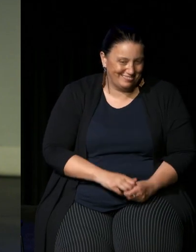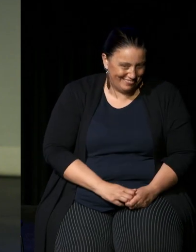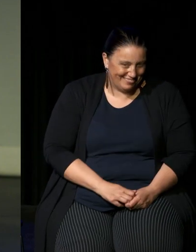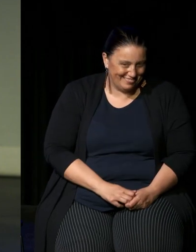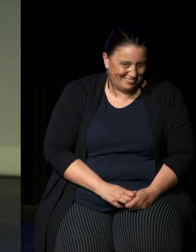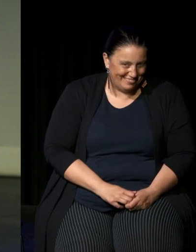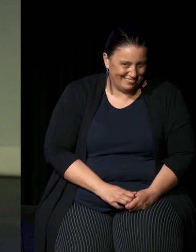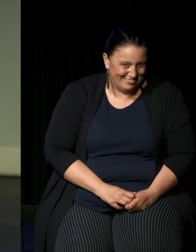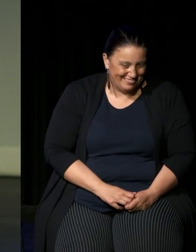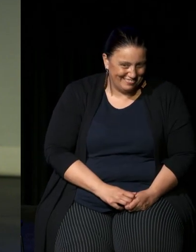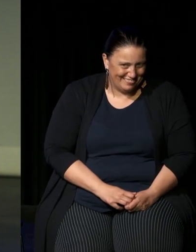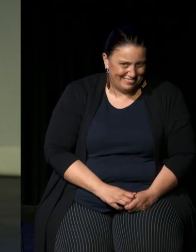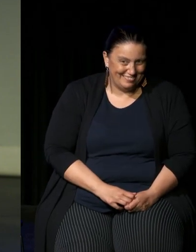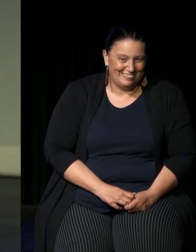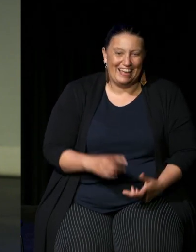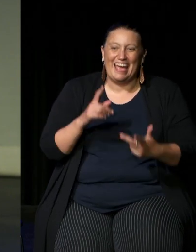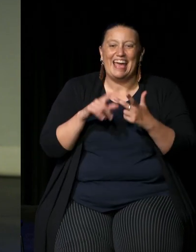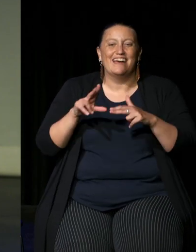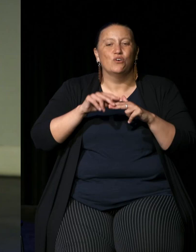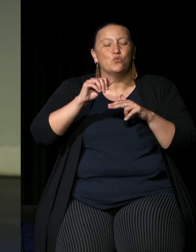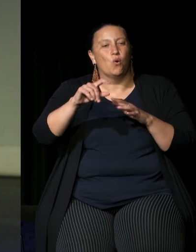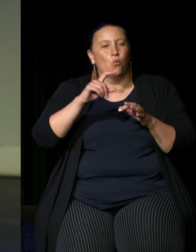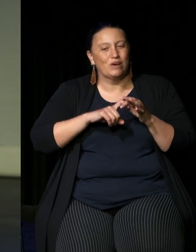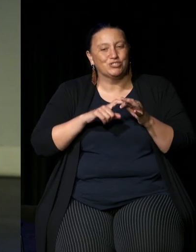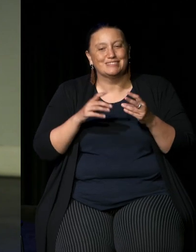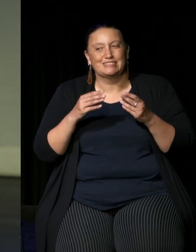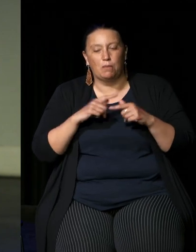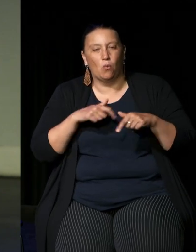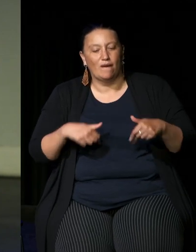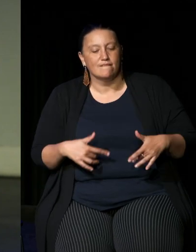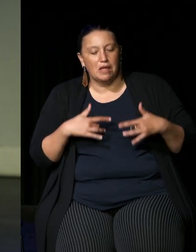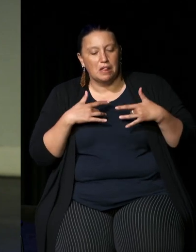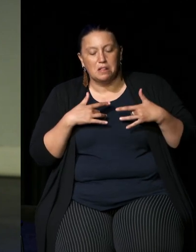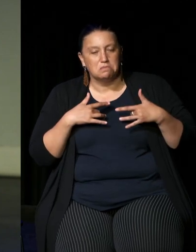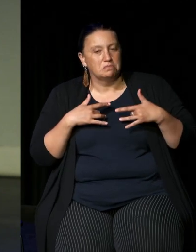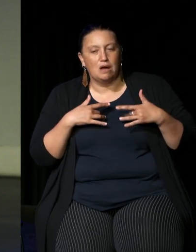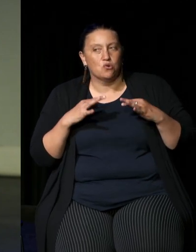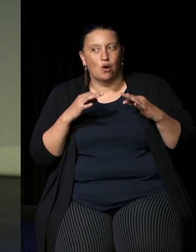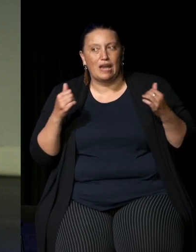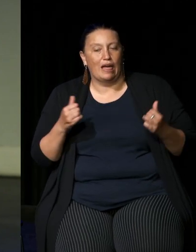um your if your question is something we feel we haven't got the right answer